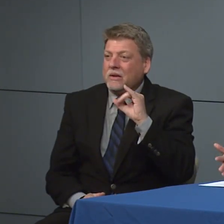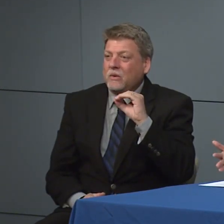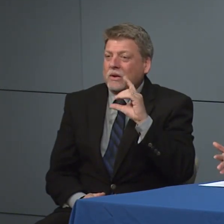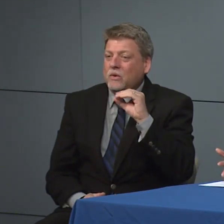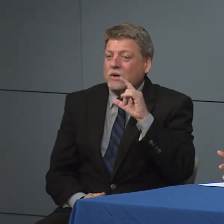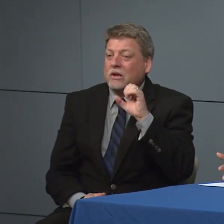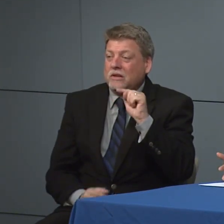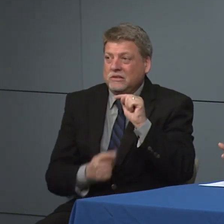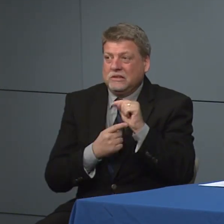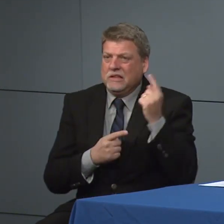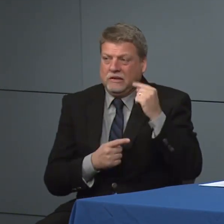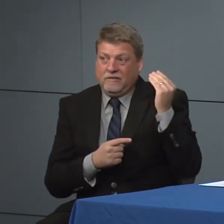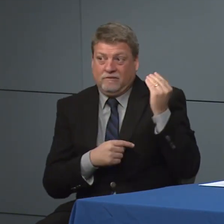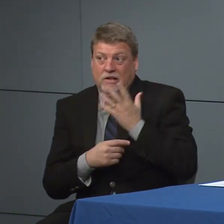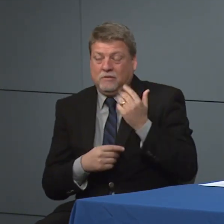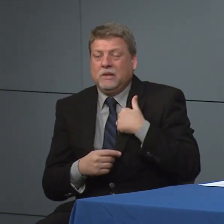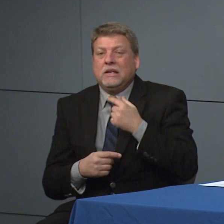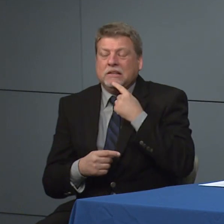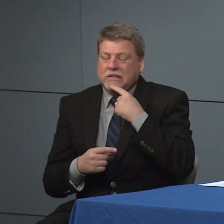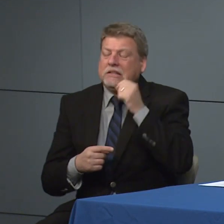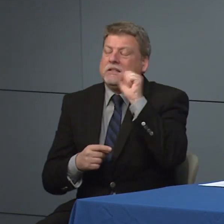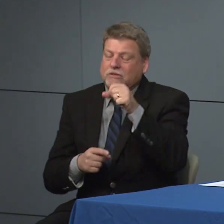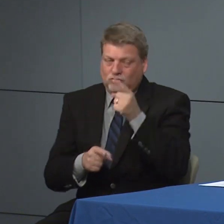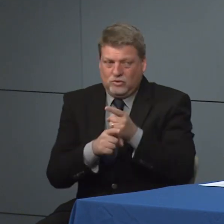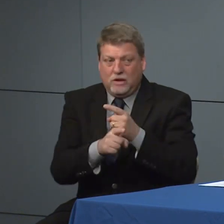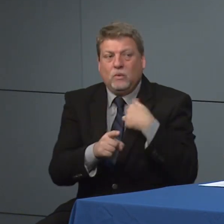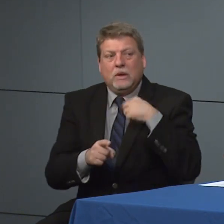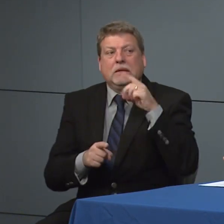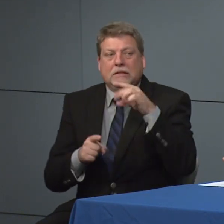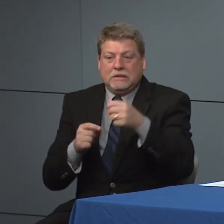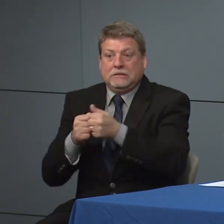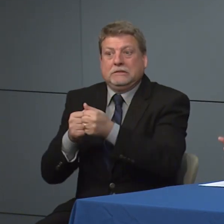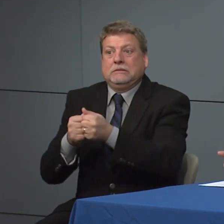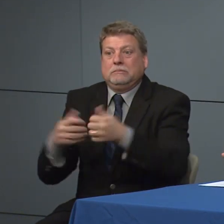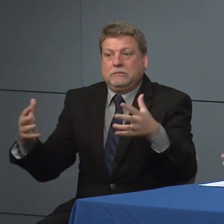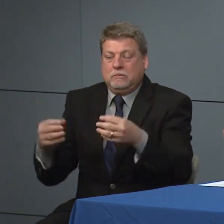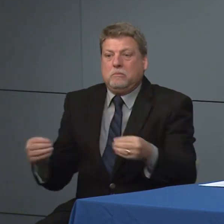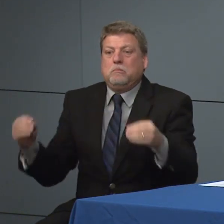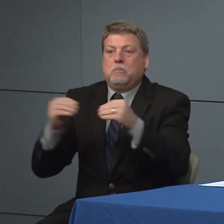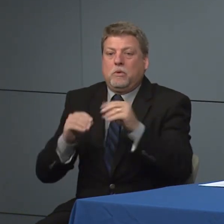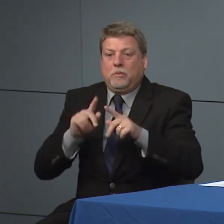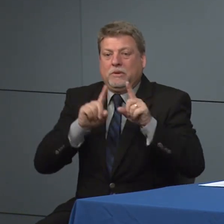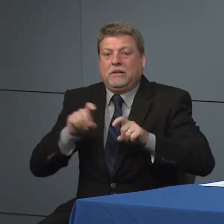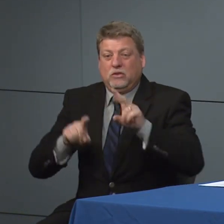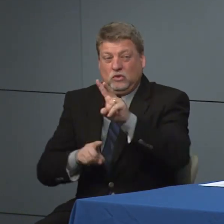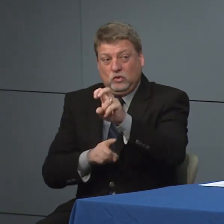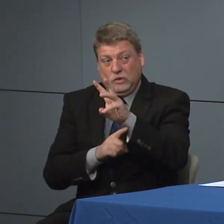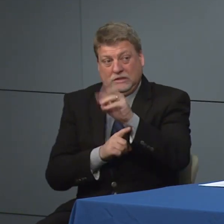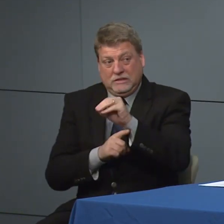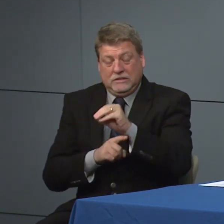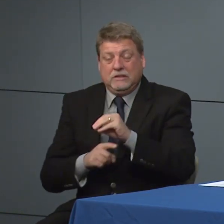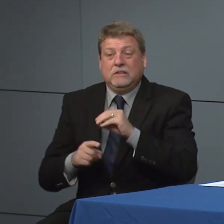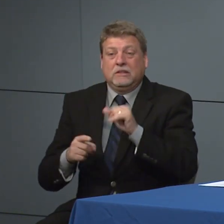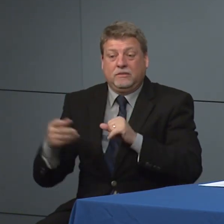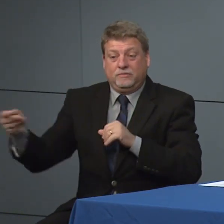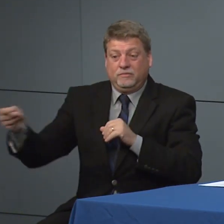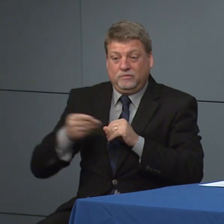have been expanded testing so we we know we're getting more people tested Hatter need just that one case and one point in